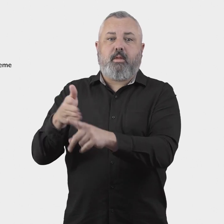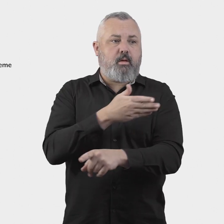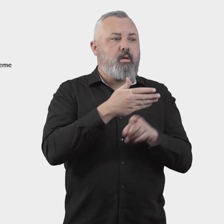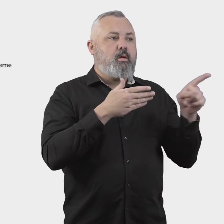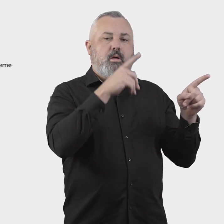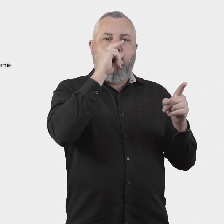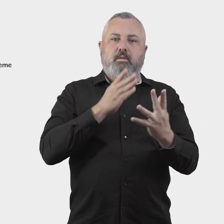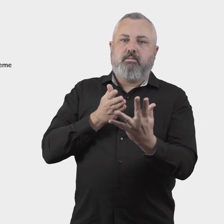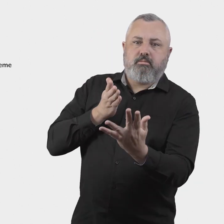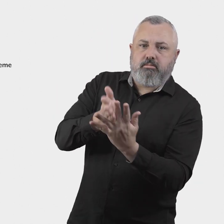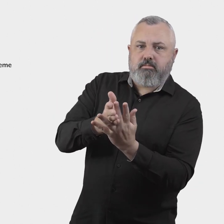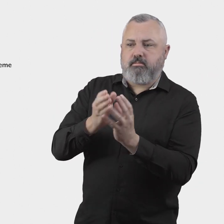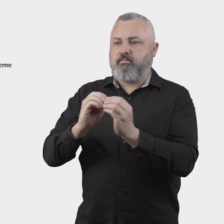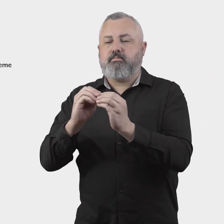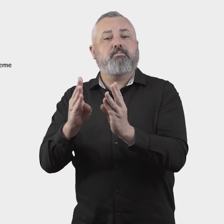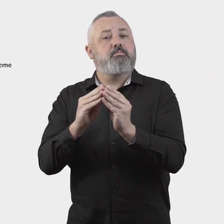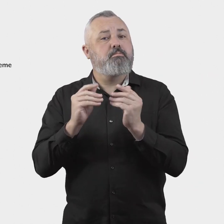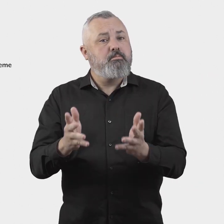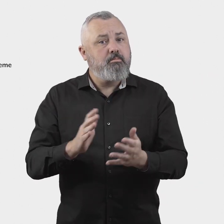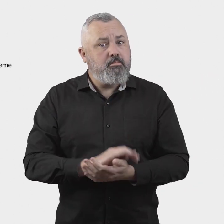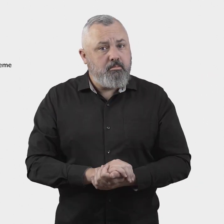their dispute directly with an airline or airport